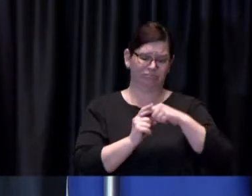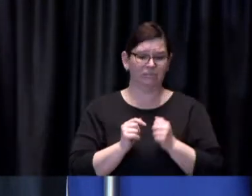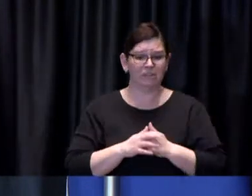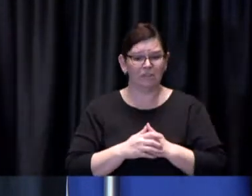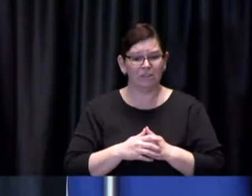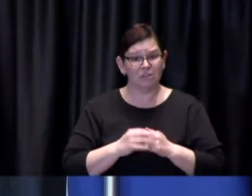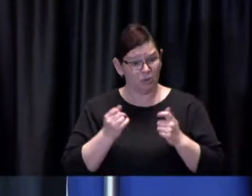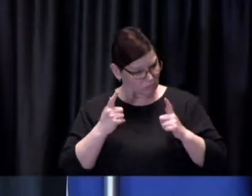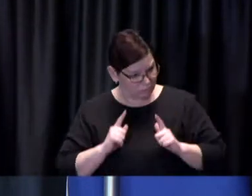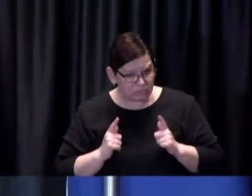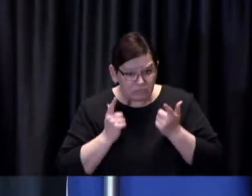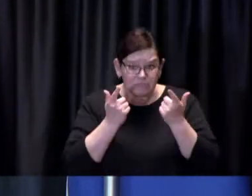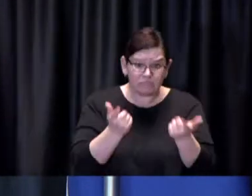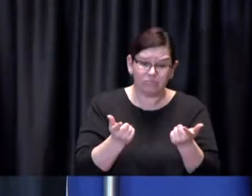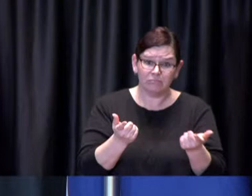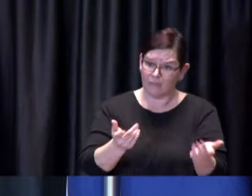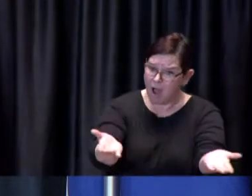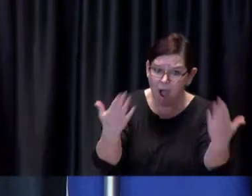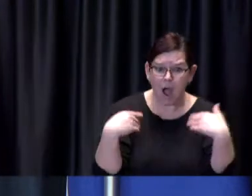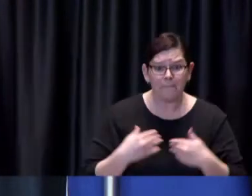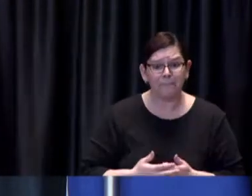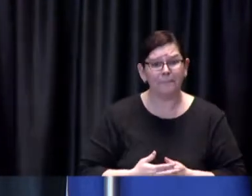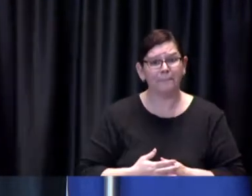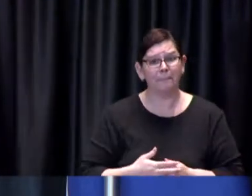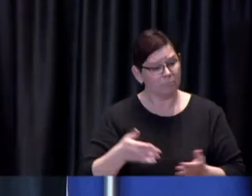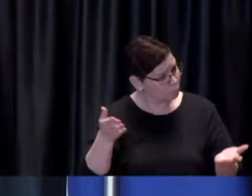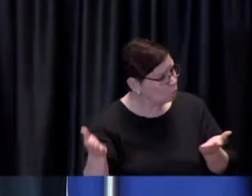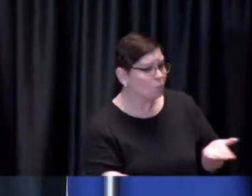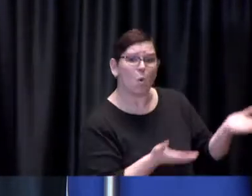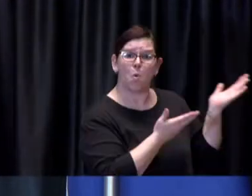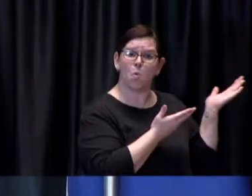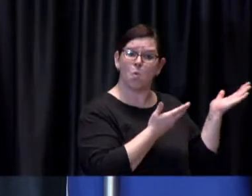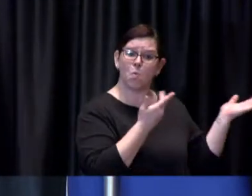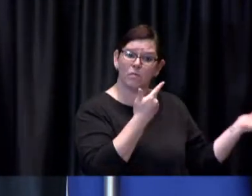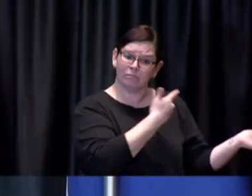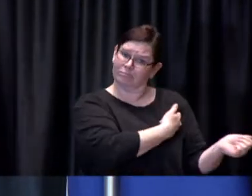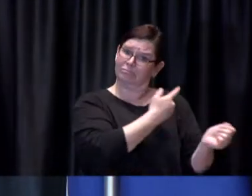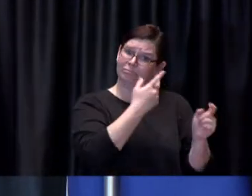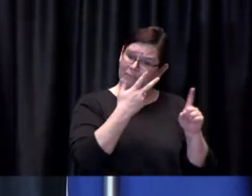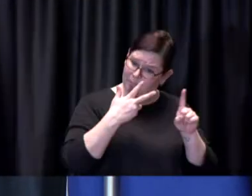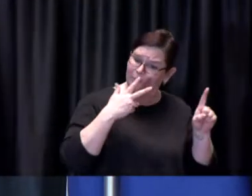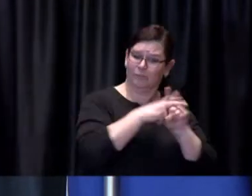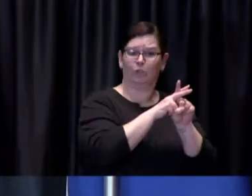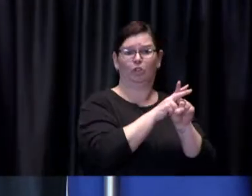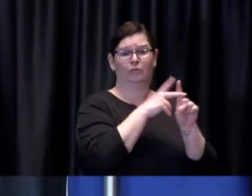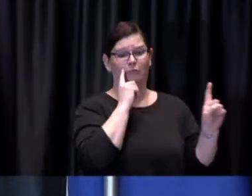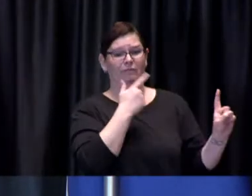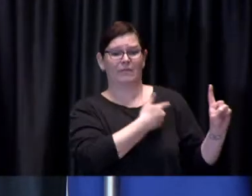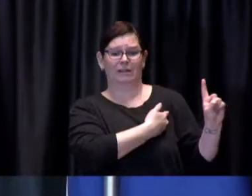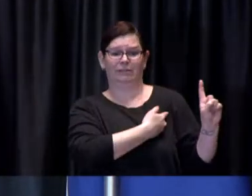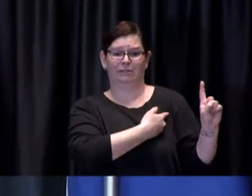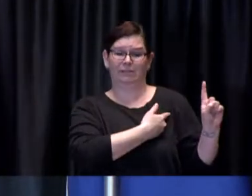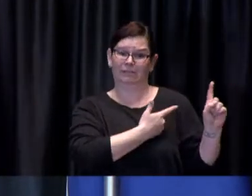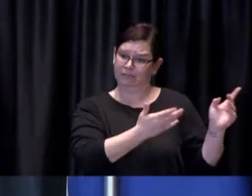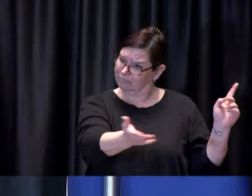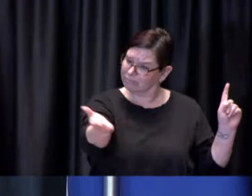to take the opportunity um you know sign up do get that vaccine as soon as possible in order